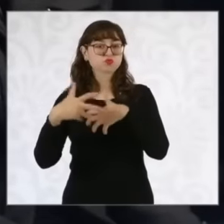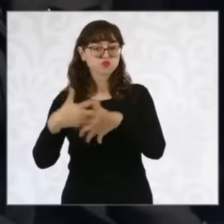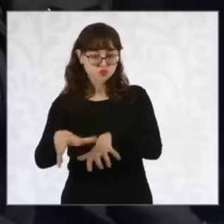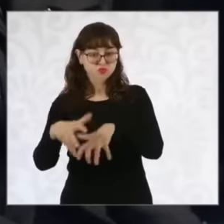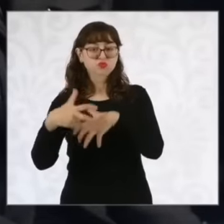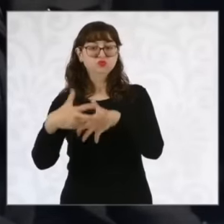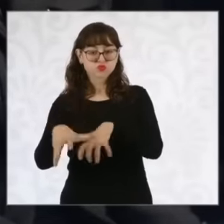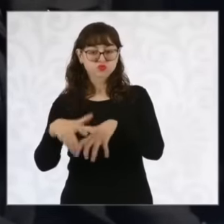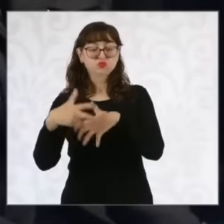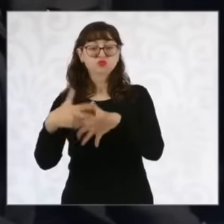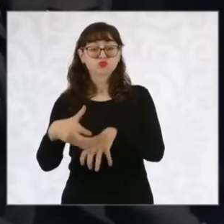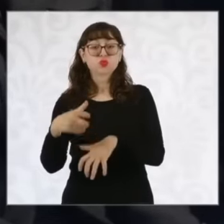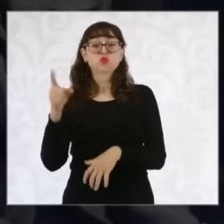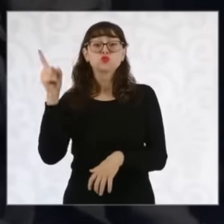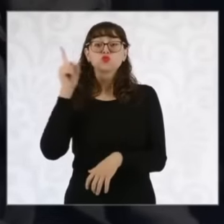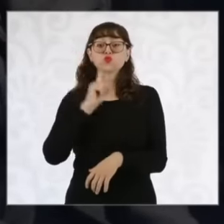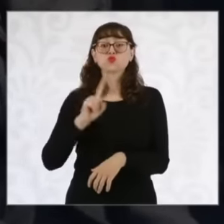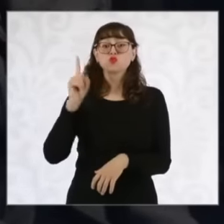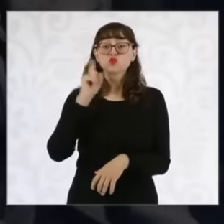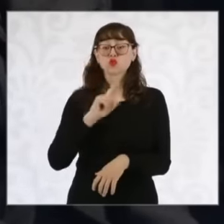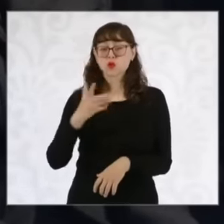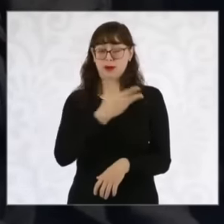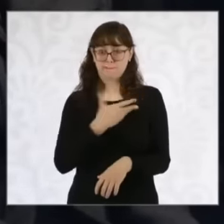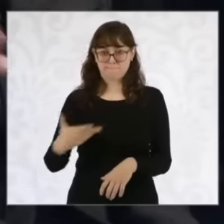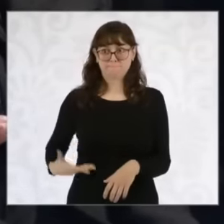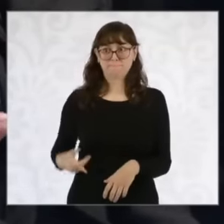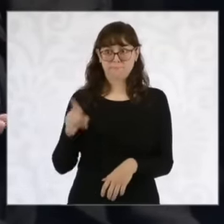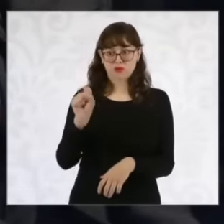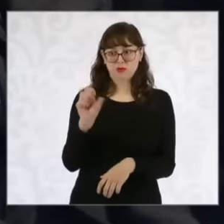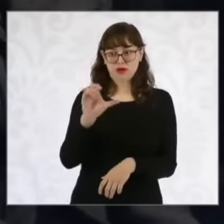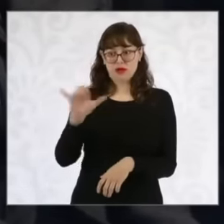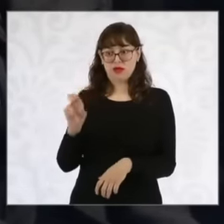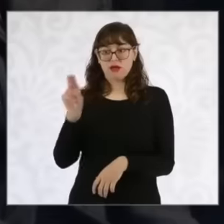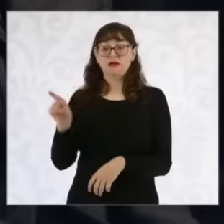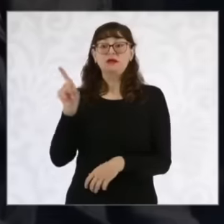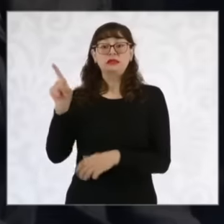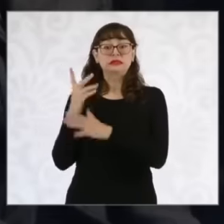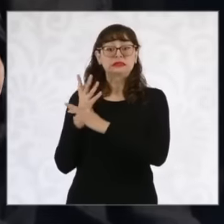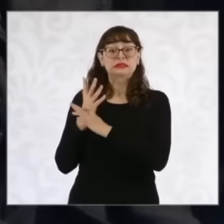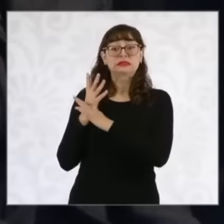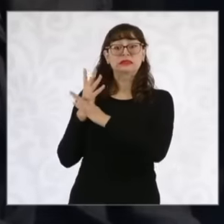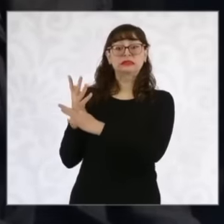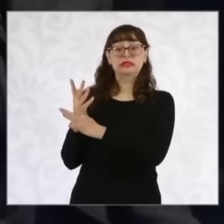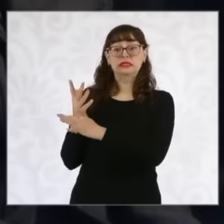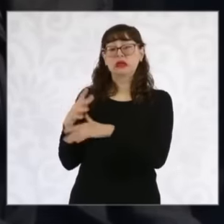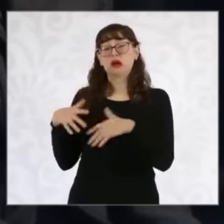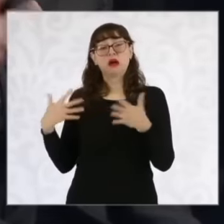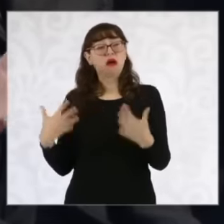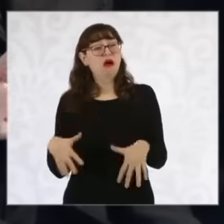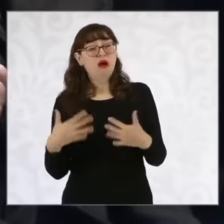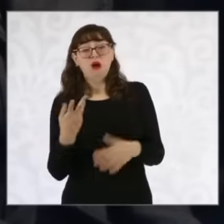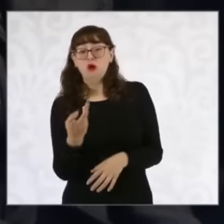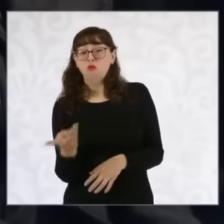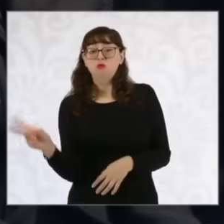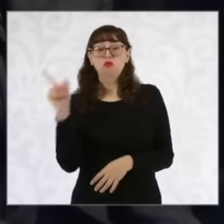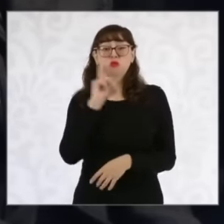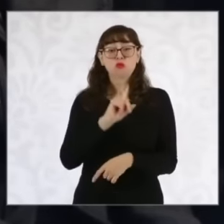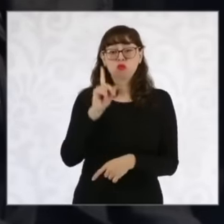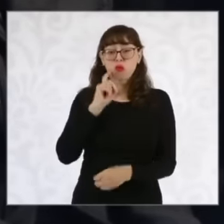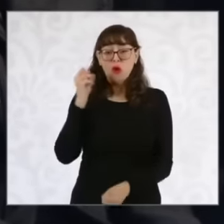Piña alleged that there was an attack against the female judges who encapsulated them and that it was therefore